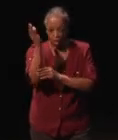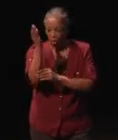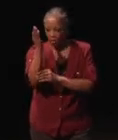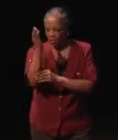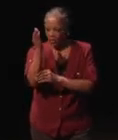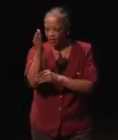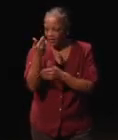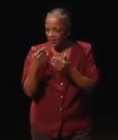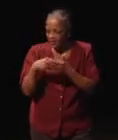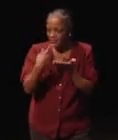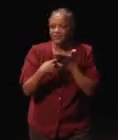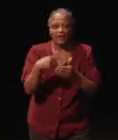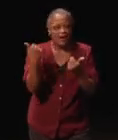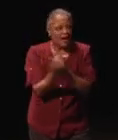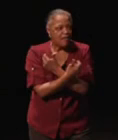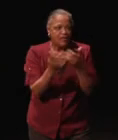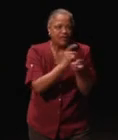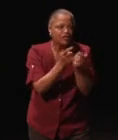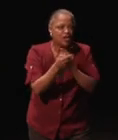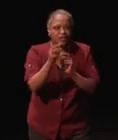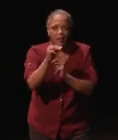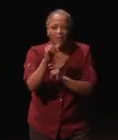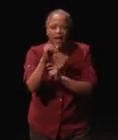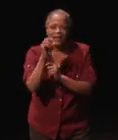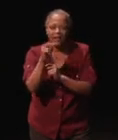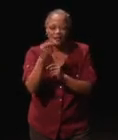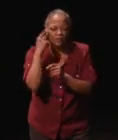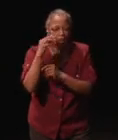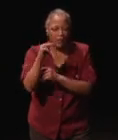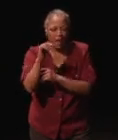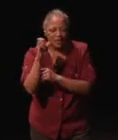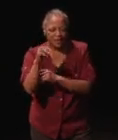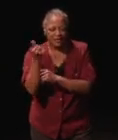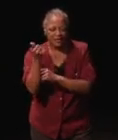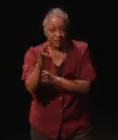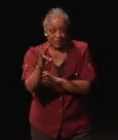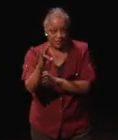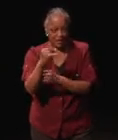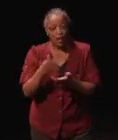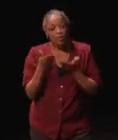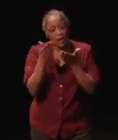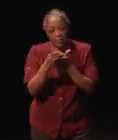everything that was changed on Madden from Madden 17. I recommend looking at that if you're interested